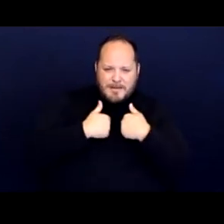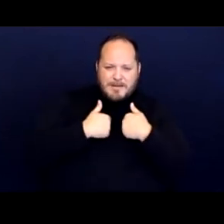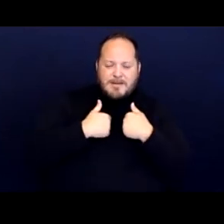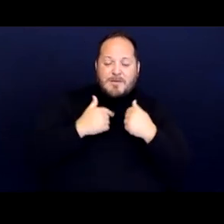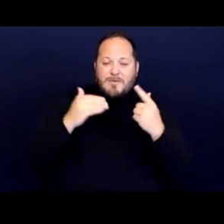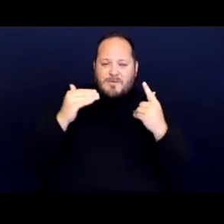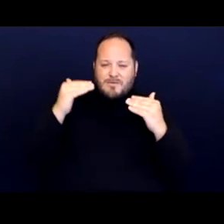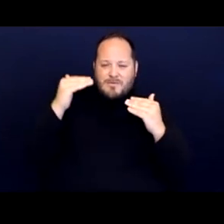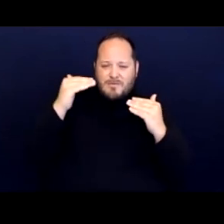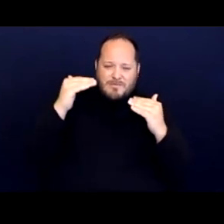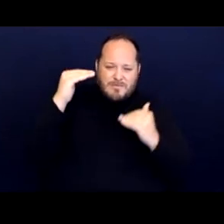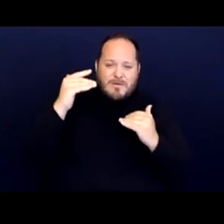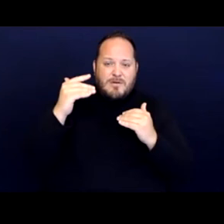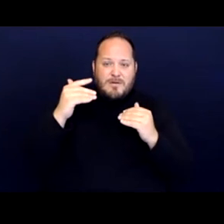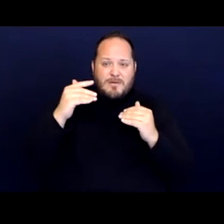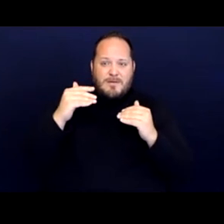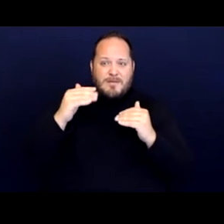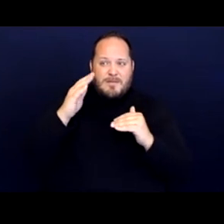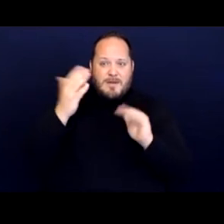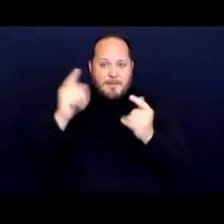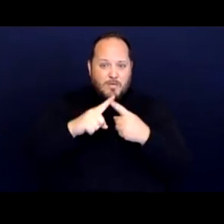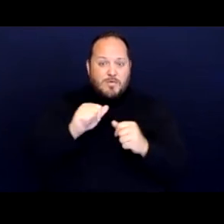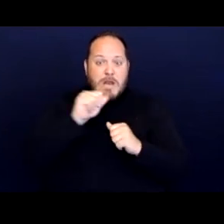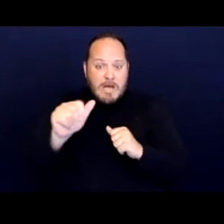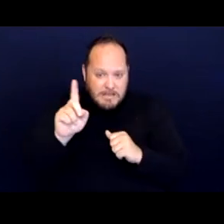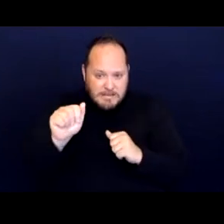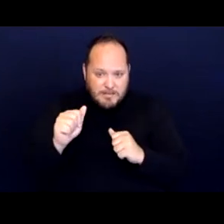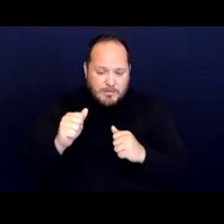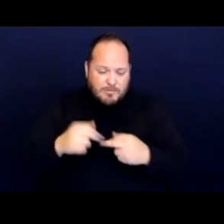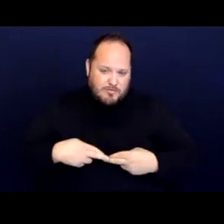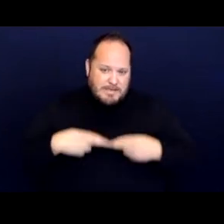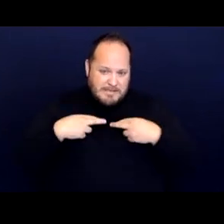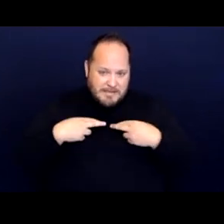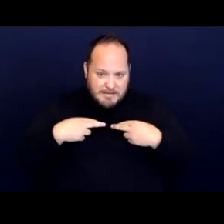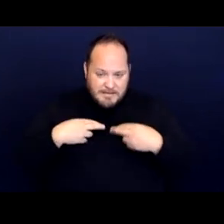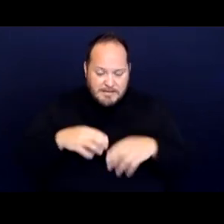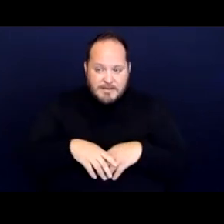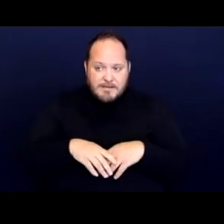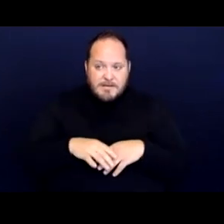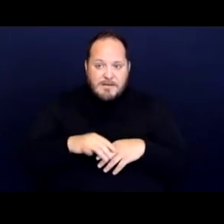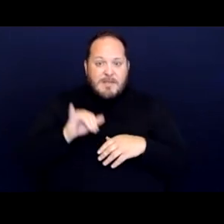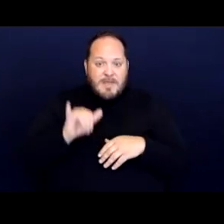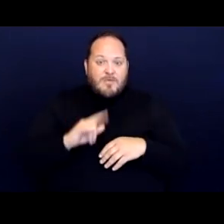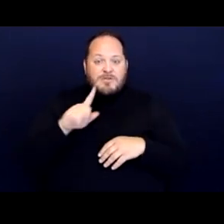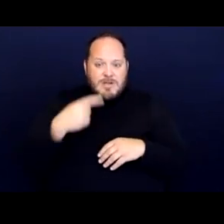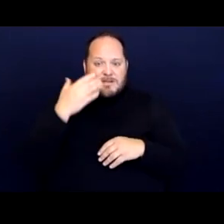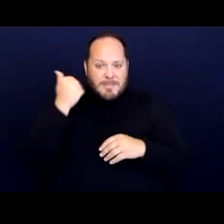it burdened non-disabled residents. And this was solely as a result of his disabling condition.